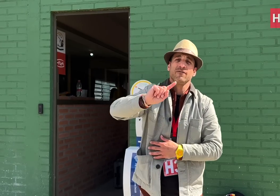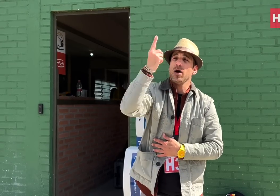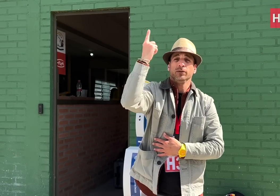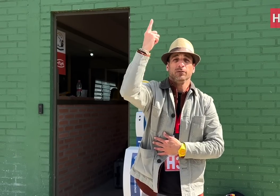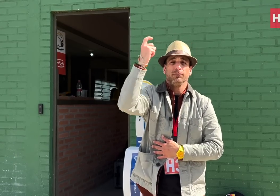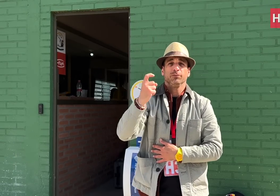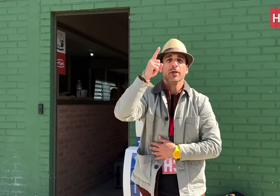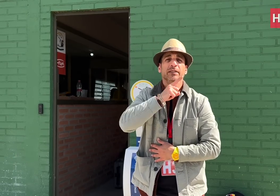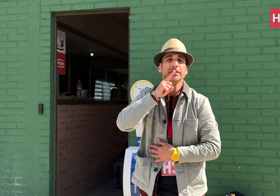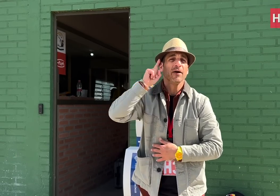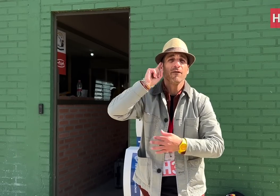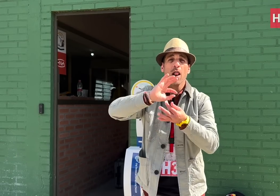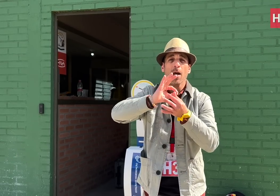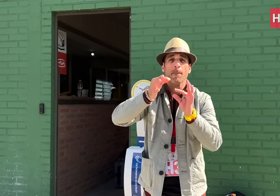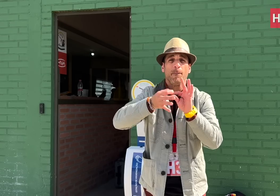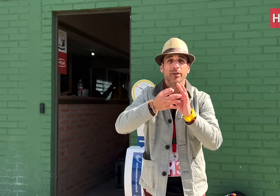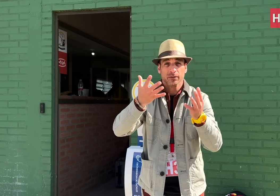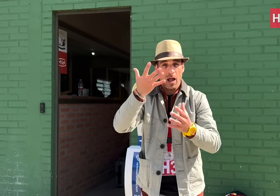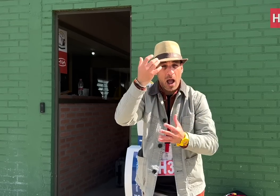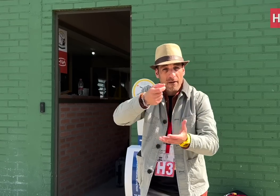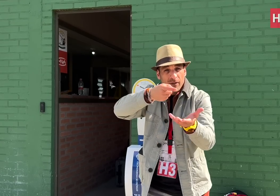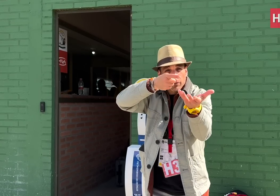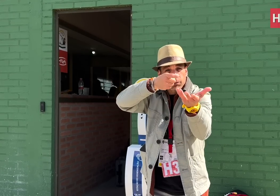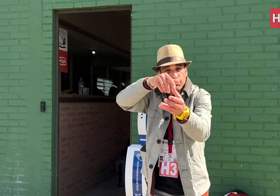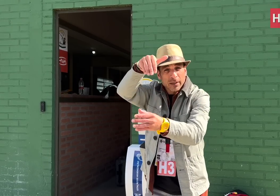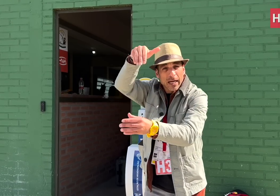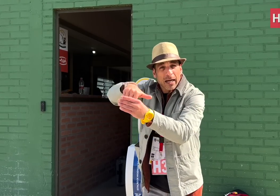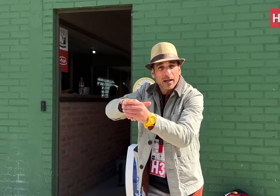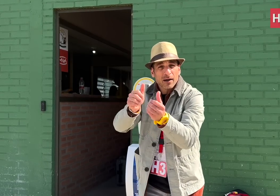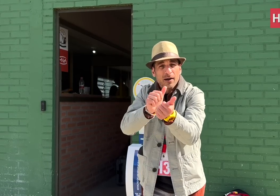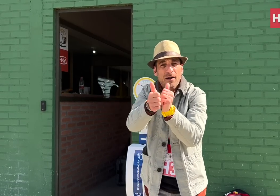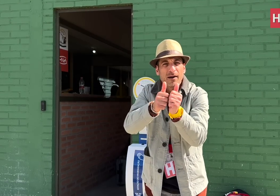it included Shooting programme.